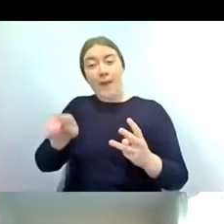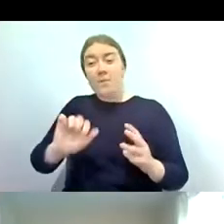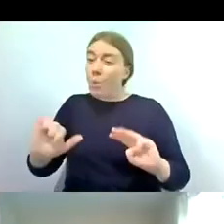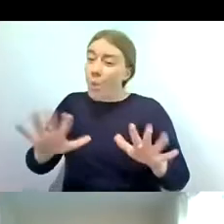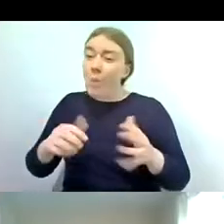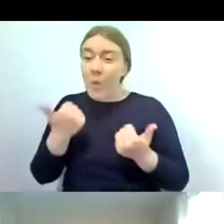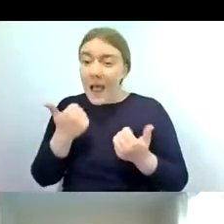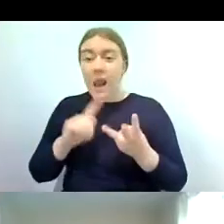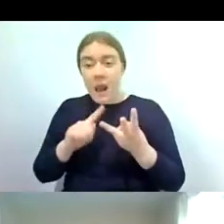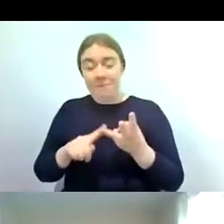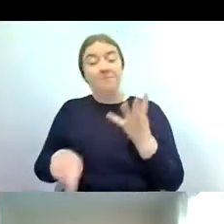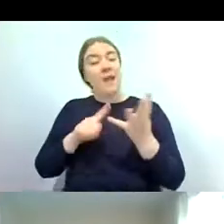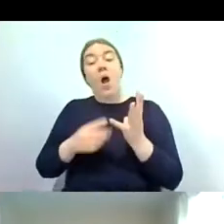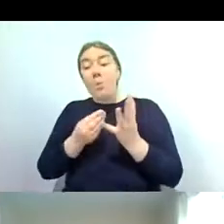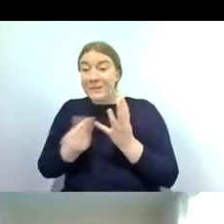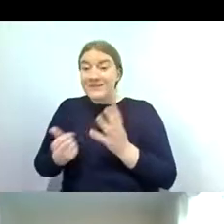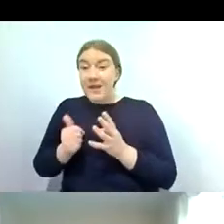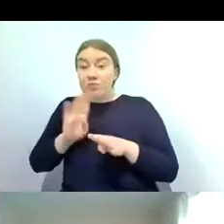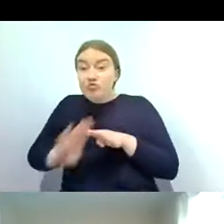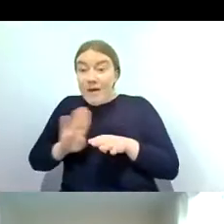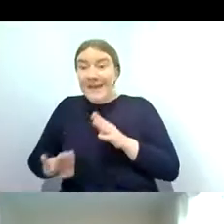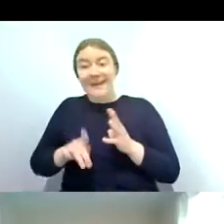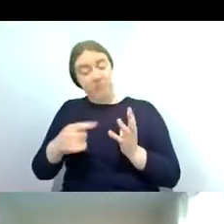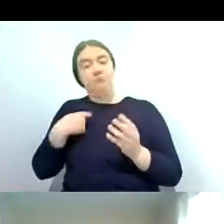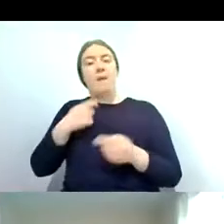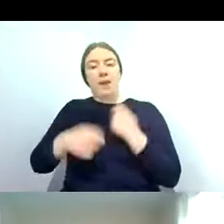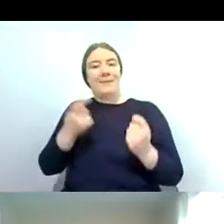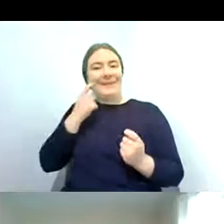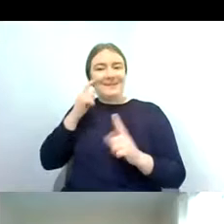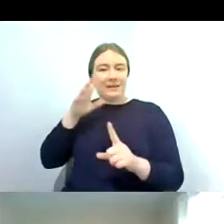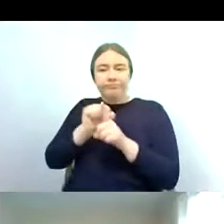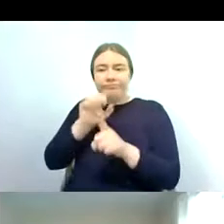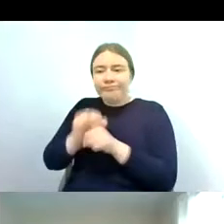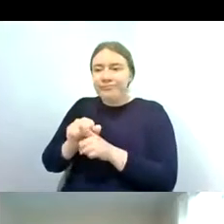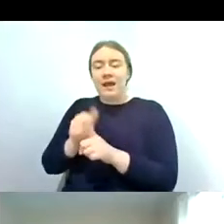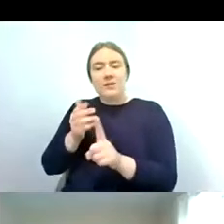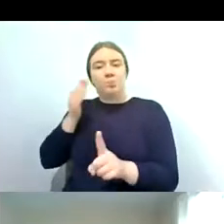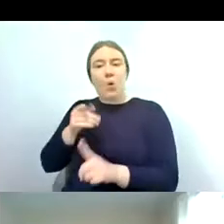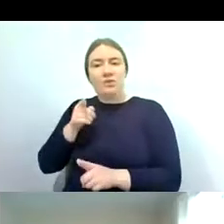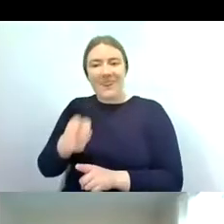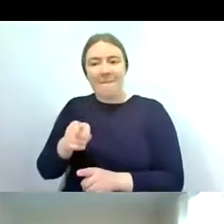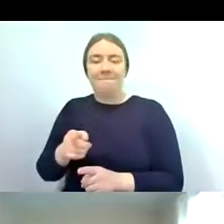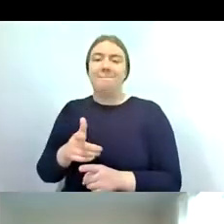bit of training they can be incredibly easy to id which is perfect for a citizen science scheme